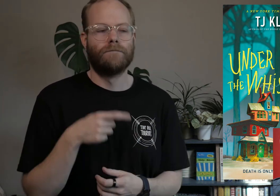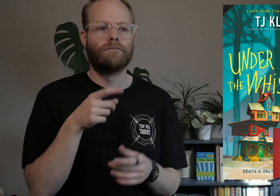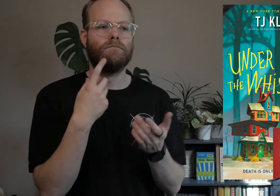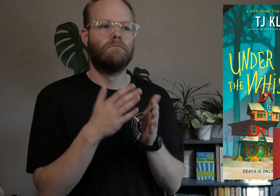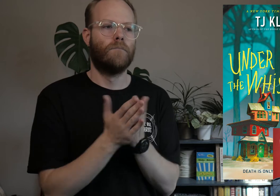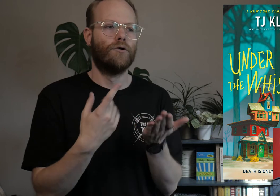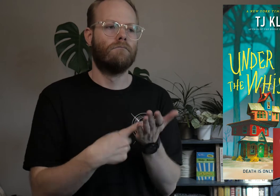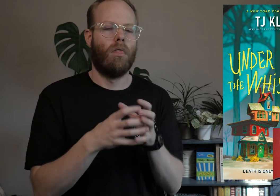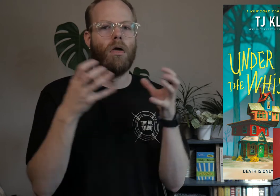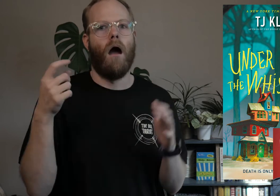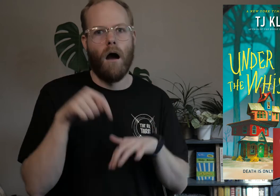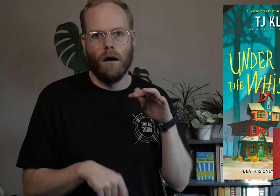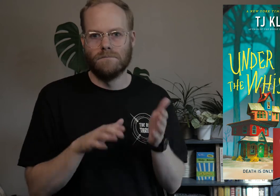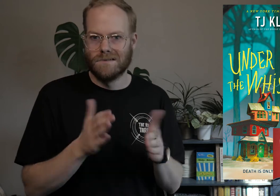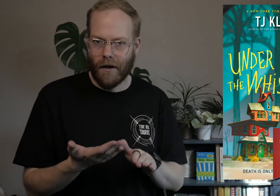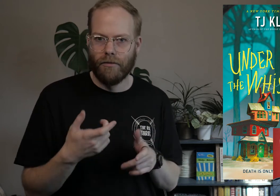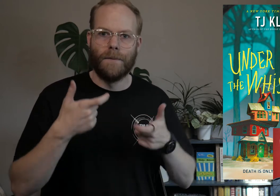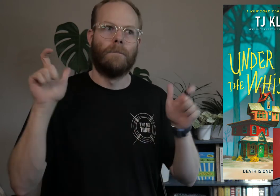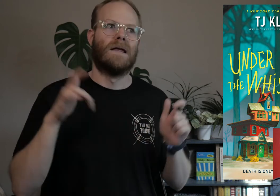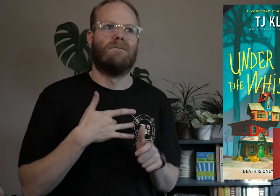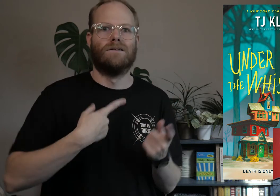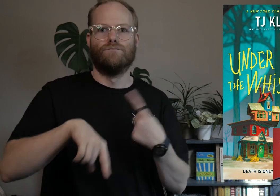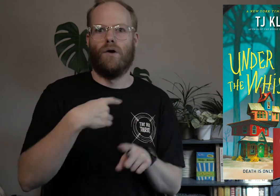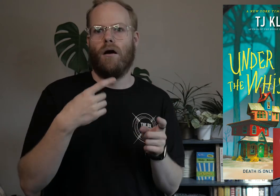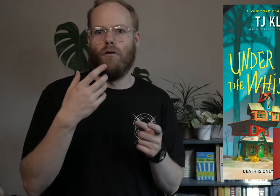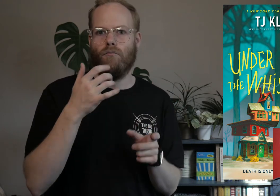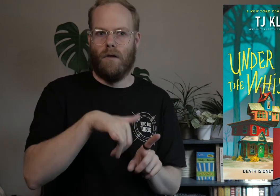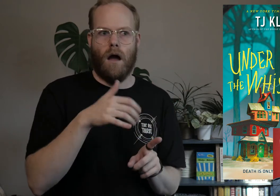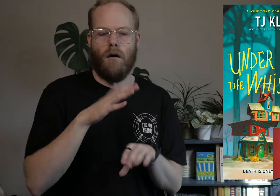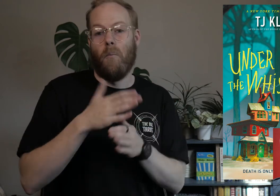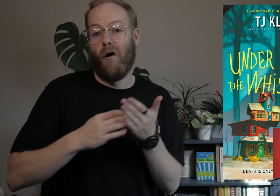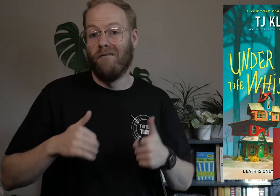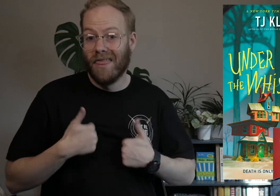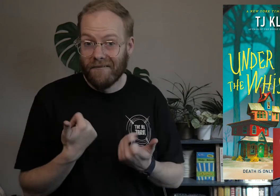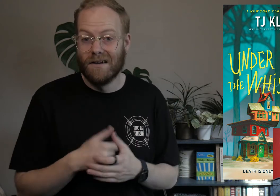This book talks a lot about death, big feelings around it on the part of the living,